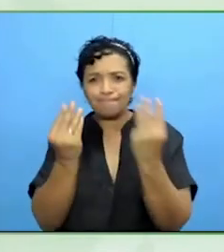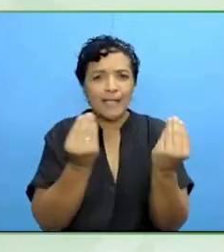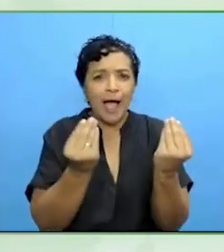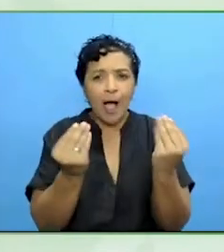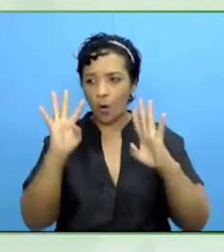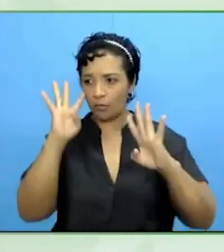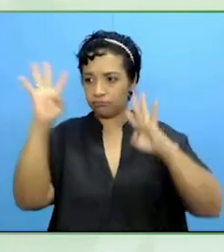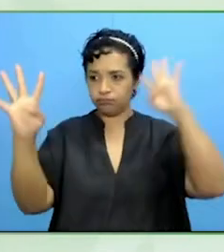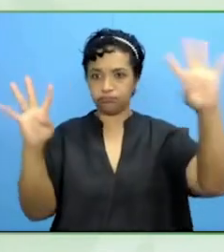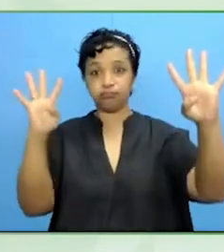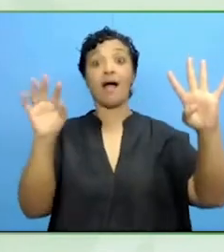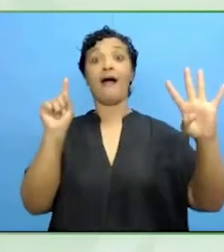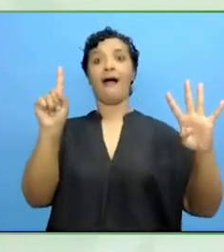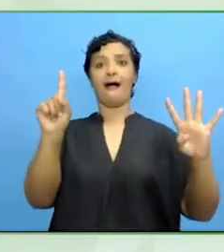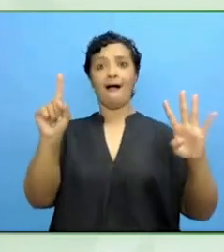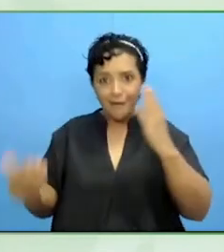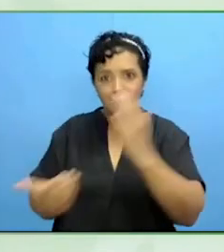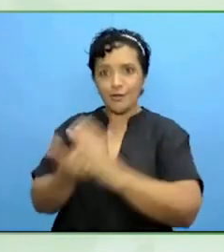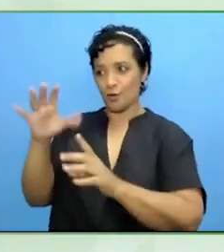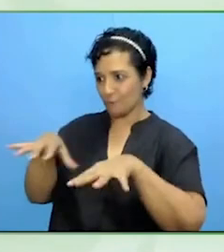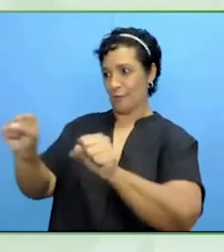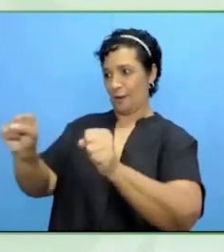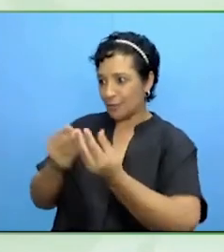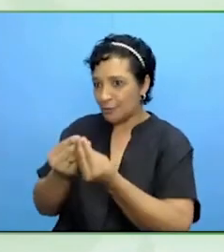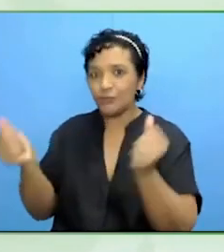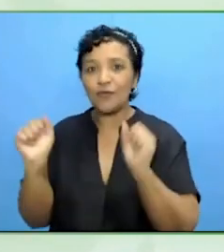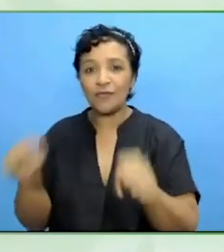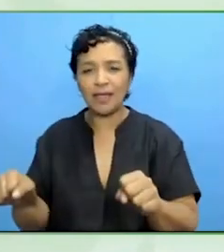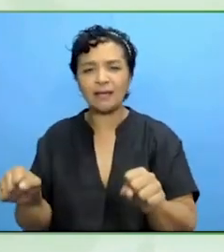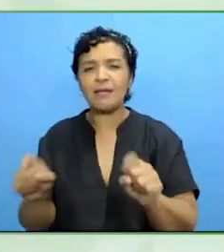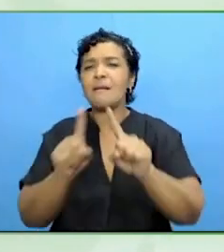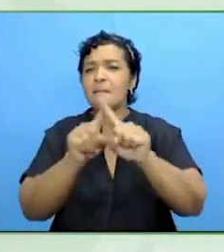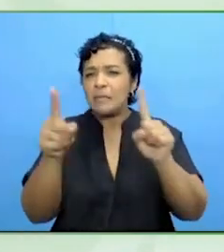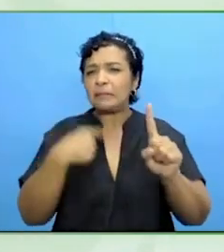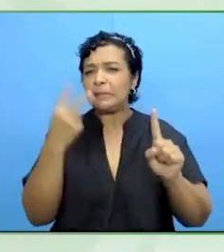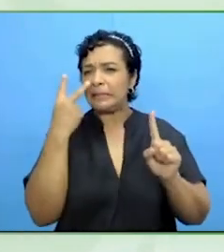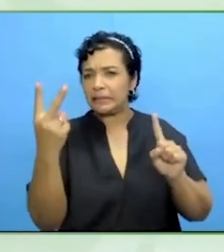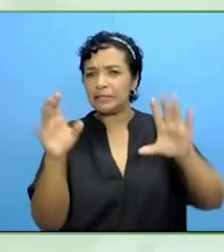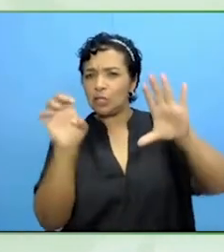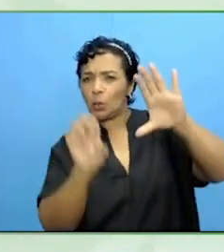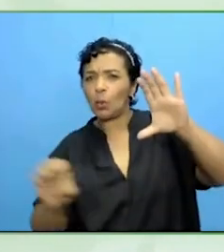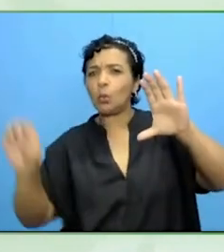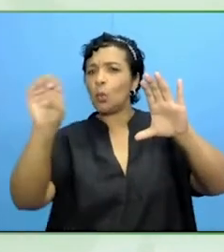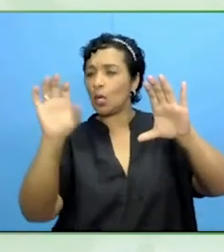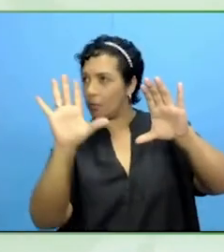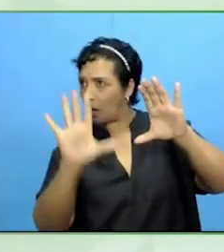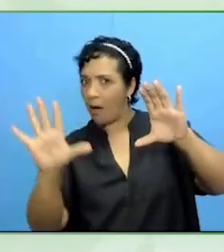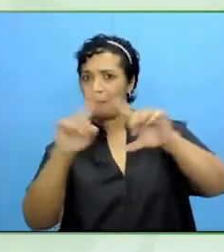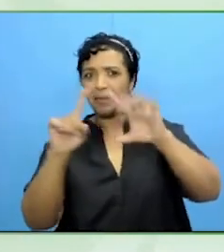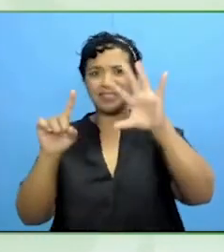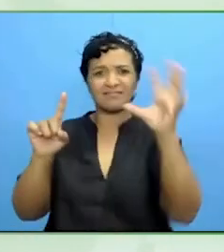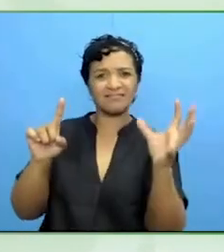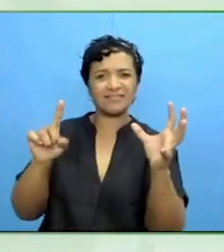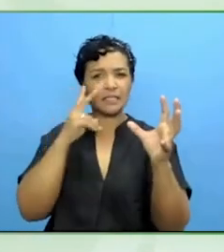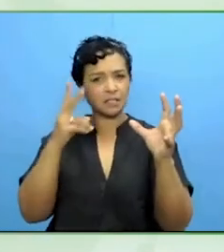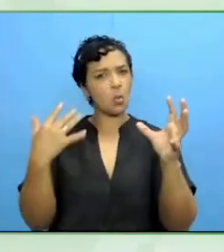Indeed, across Europe, and I'm sure other continents as well, we saw re-medicalisation in the thinking, the talking.